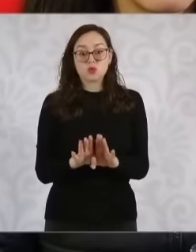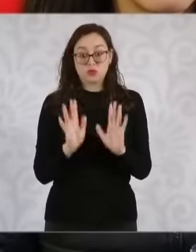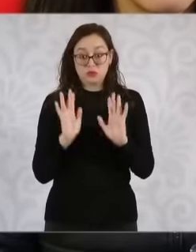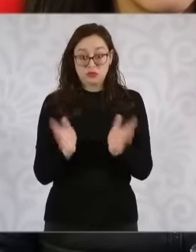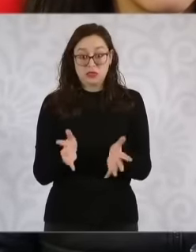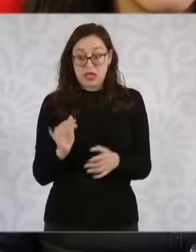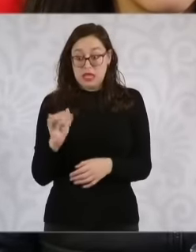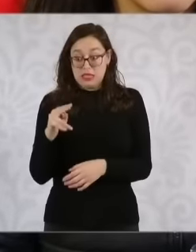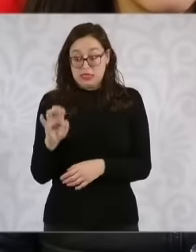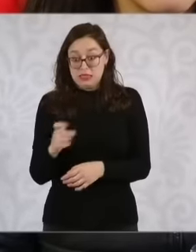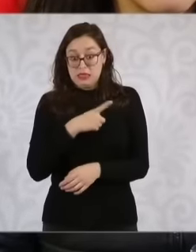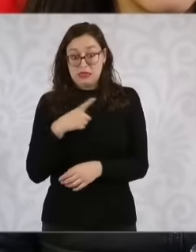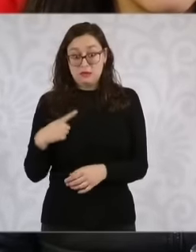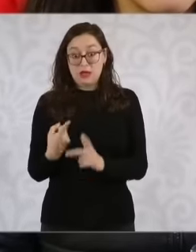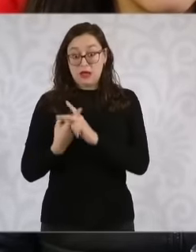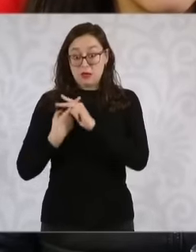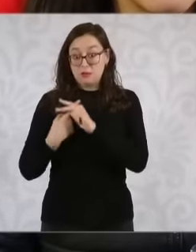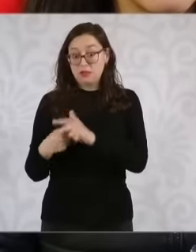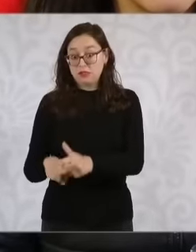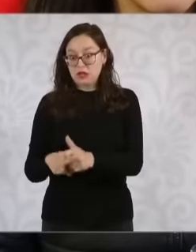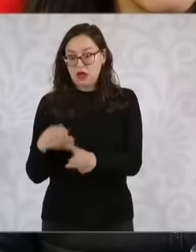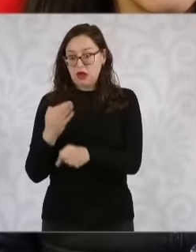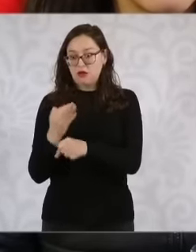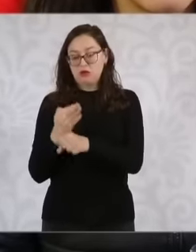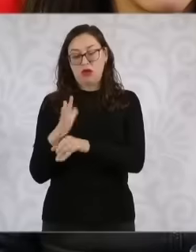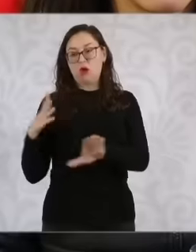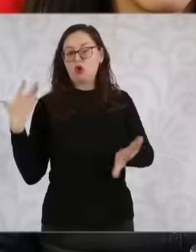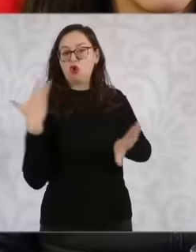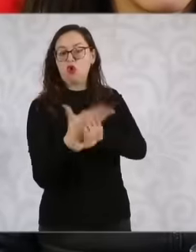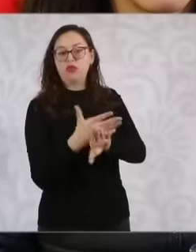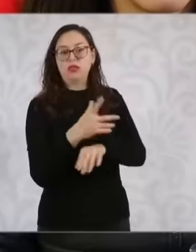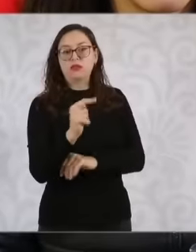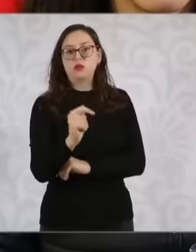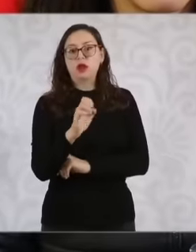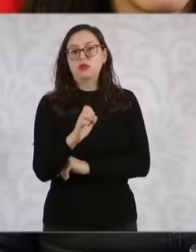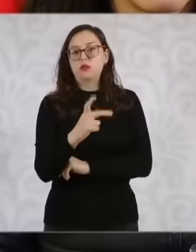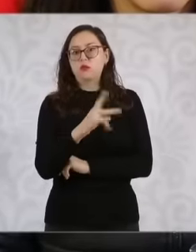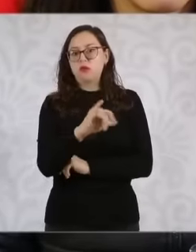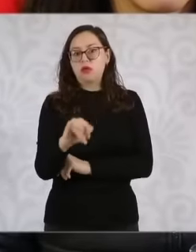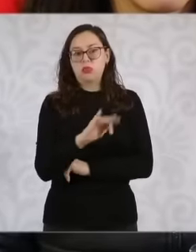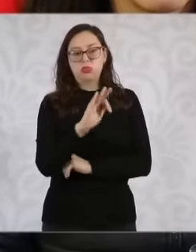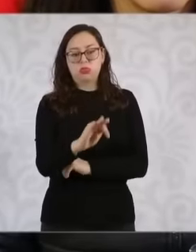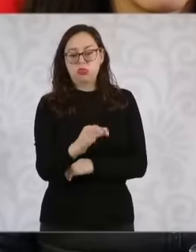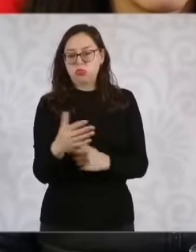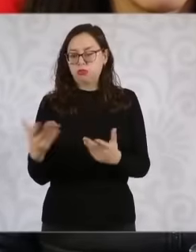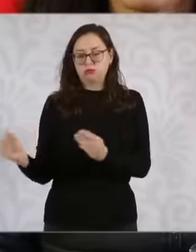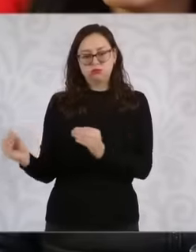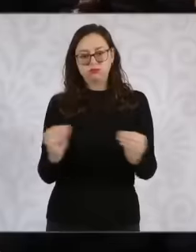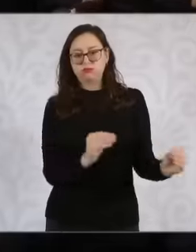uh with against the court this trial so that they do not prevent uh well reversing this issue because